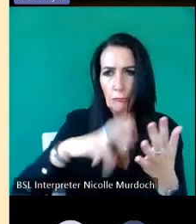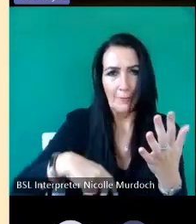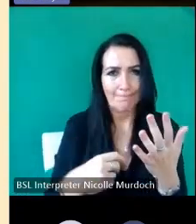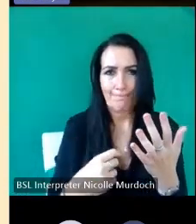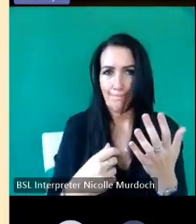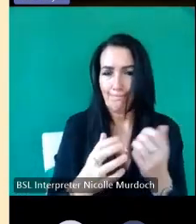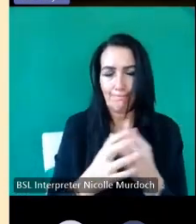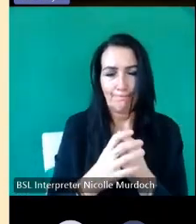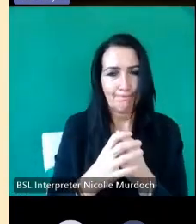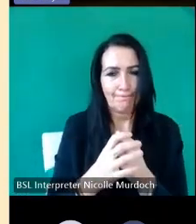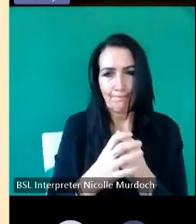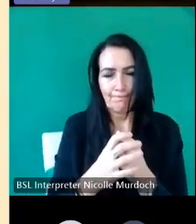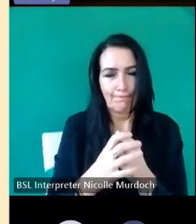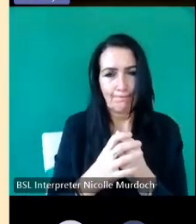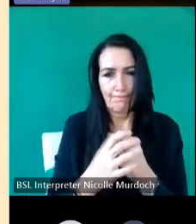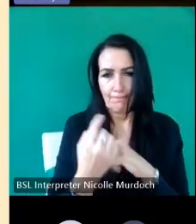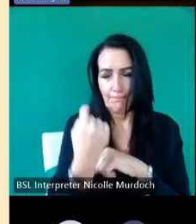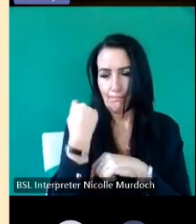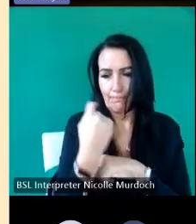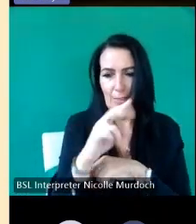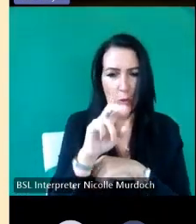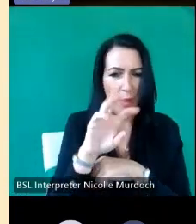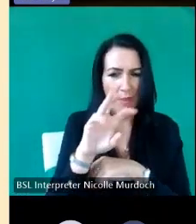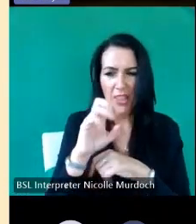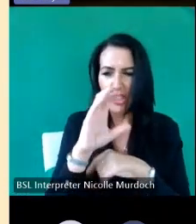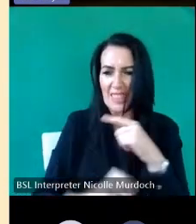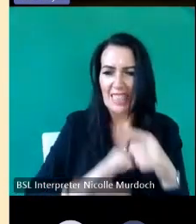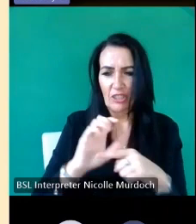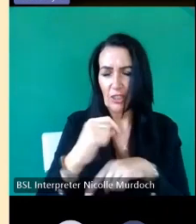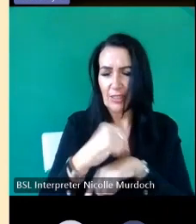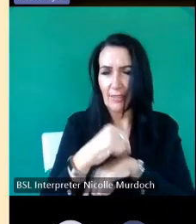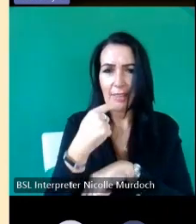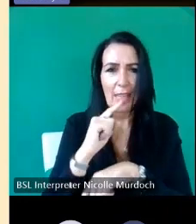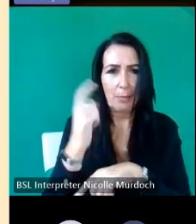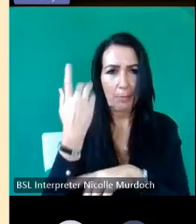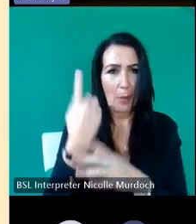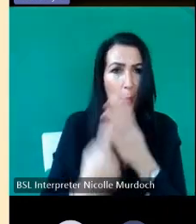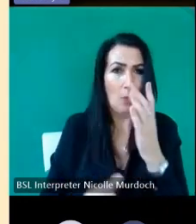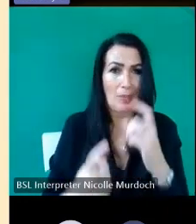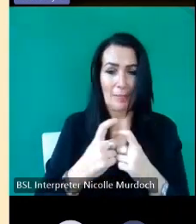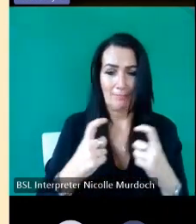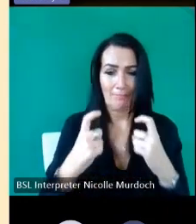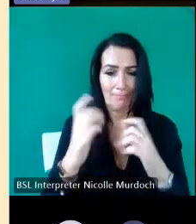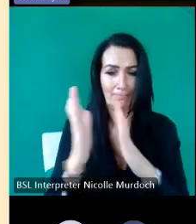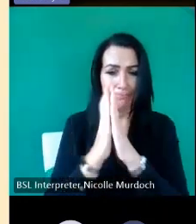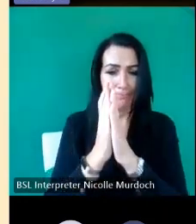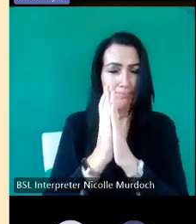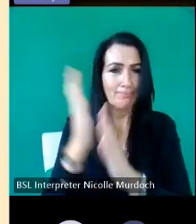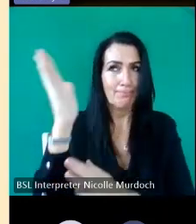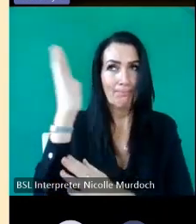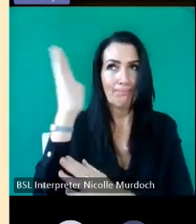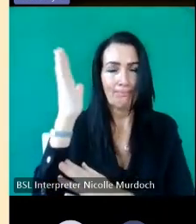that I'm talking about 12th and 13th century would be clerics uh in abies and and Cathedrals